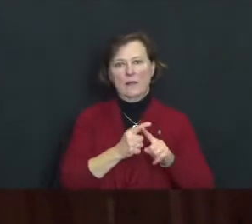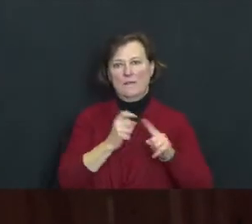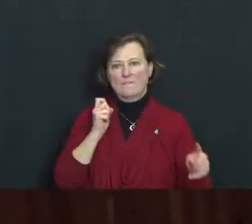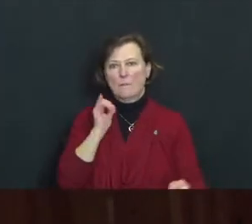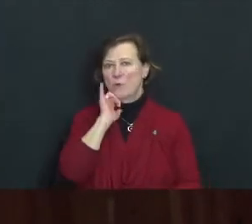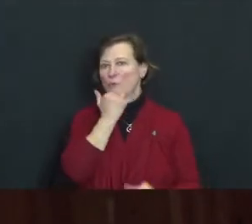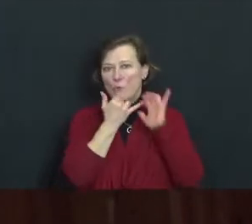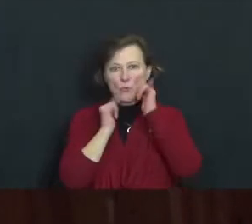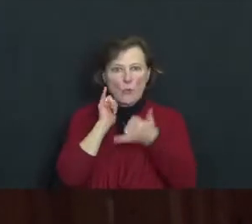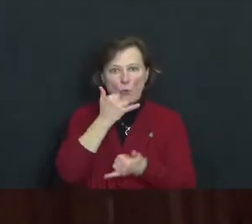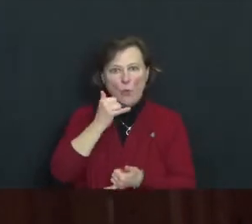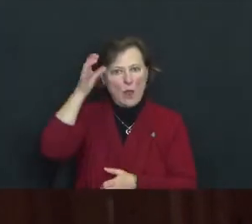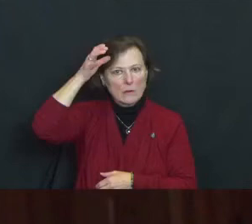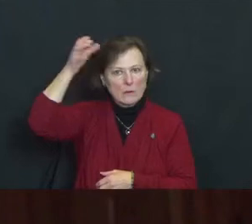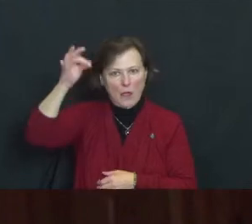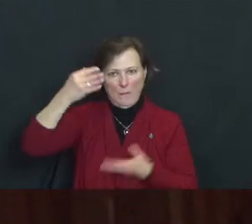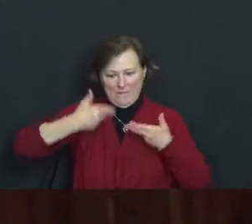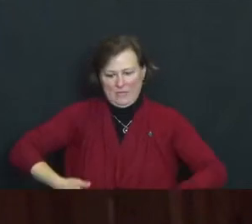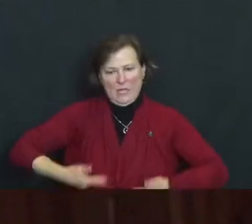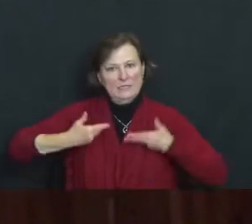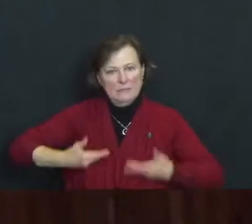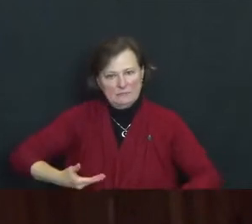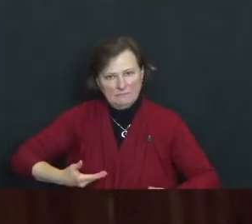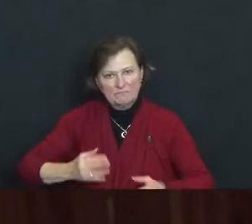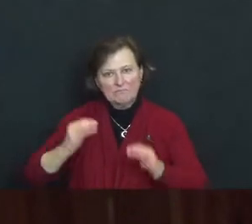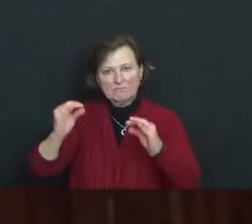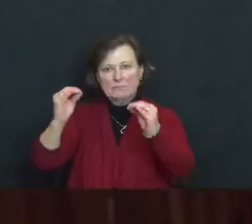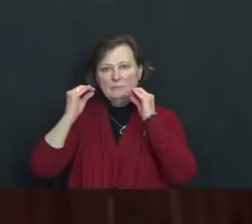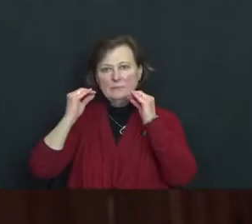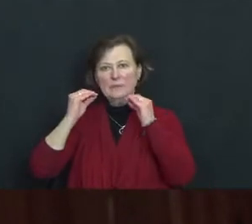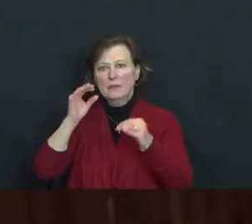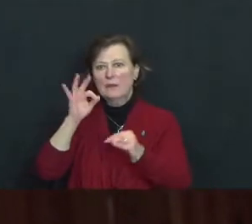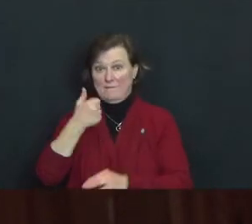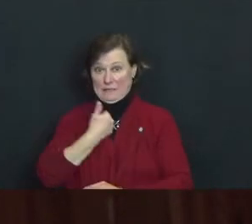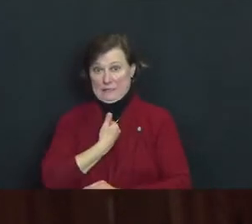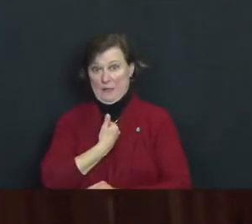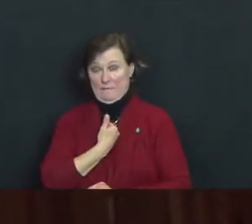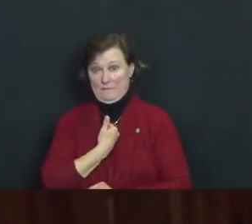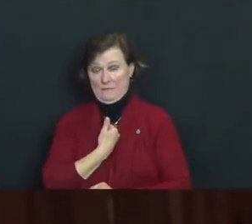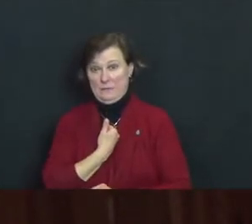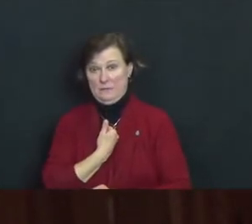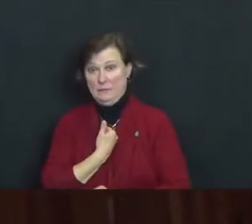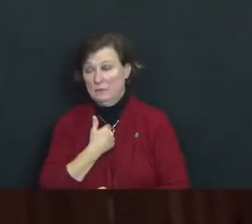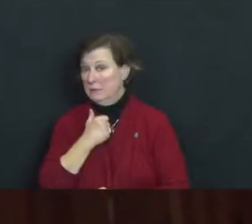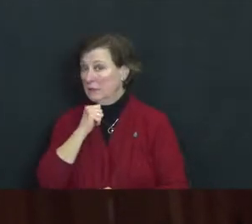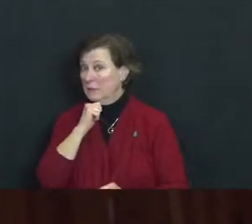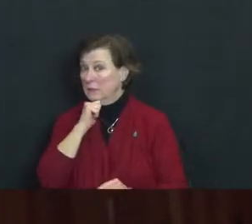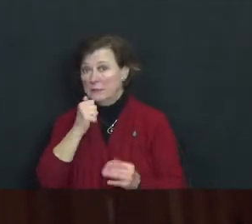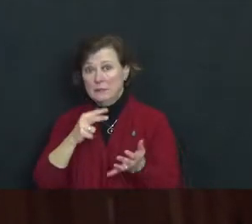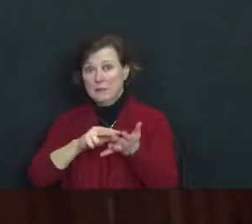“the teaching of no self, or anatman, does not imply a nihilistic lack or void, as early